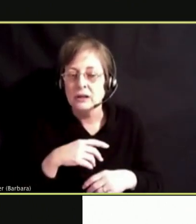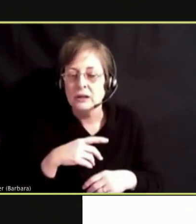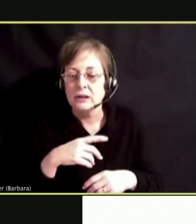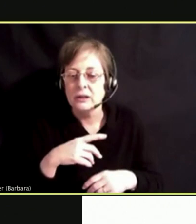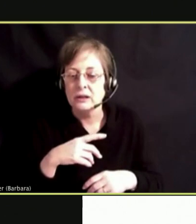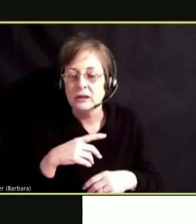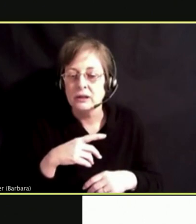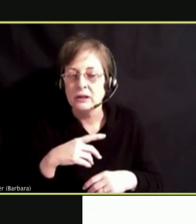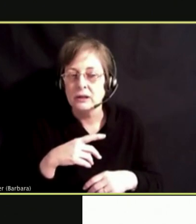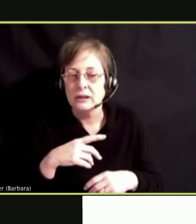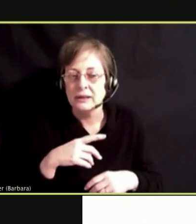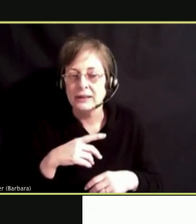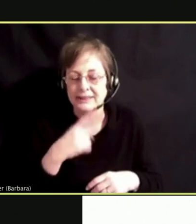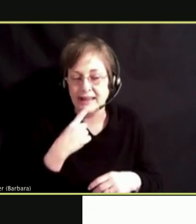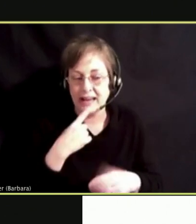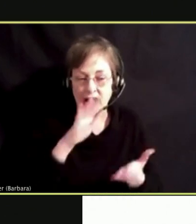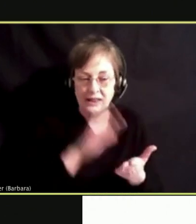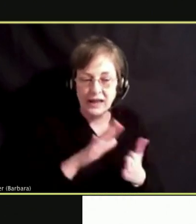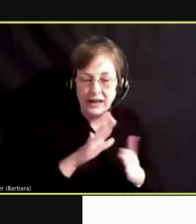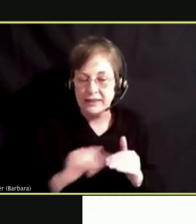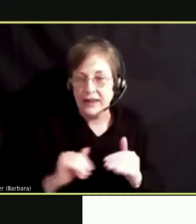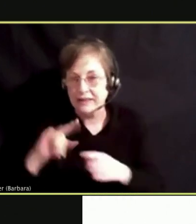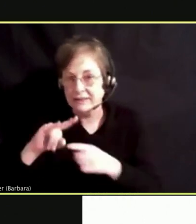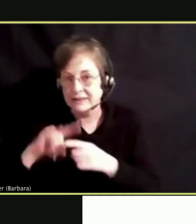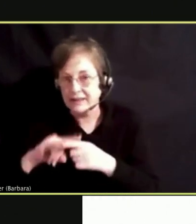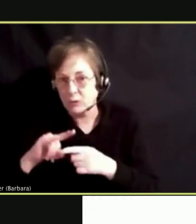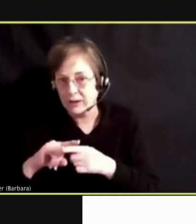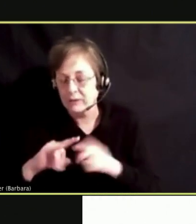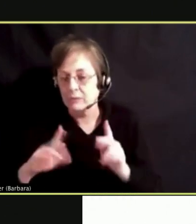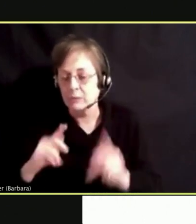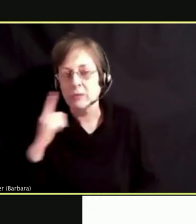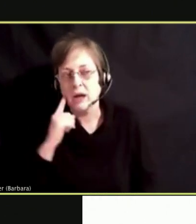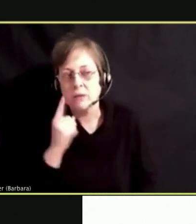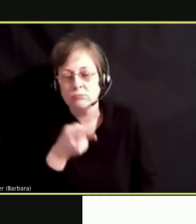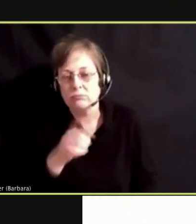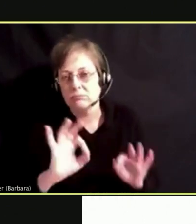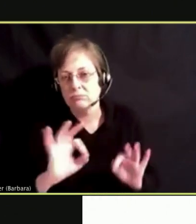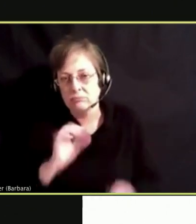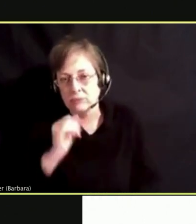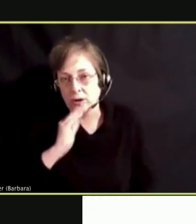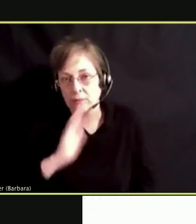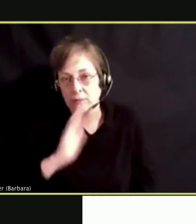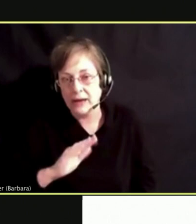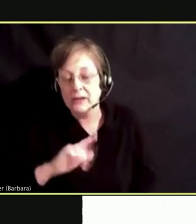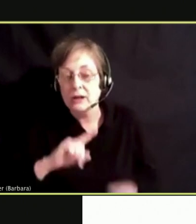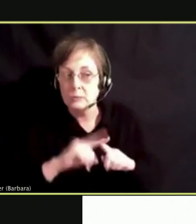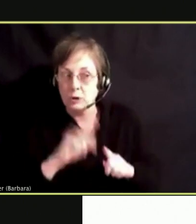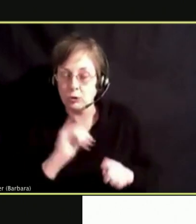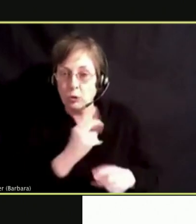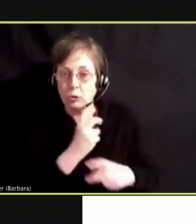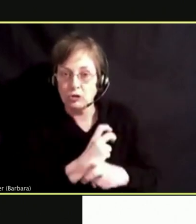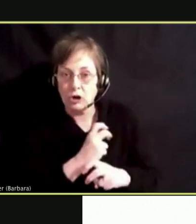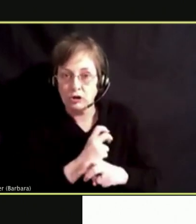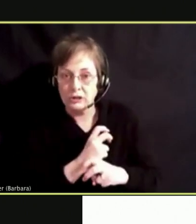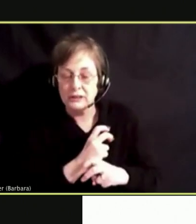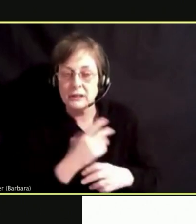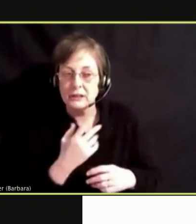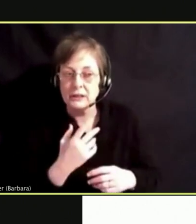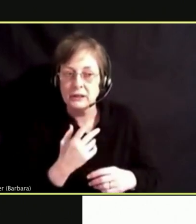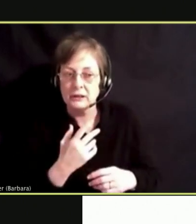AND THAT GETS PEOPLE THINKING IT CAN'T BE THAT BAD, HOWEVER, THESE TOXINS NO MATTER SOMETIMES IN THE AMOUNT CAN STILL BE HARMFUL.